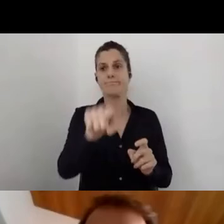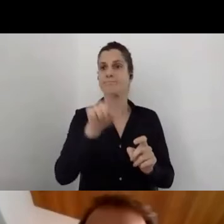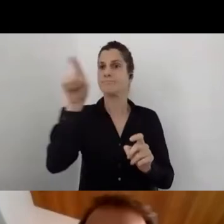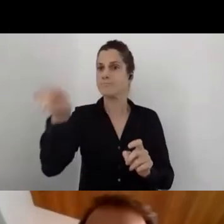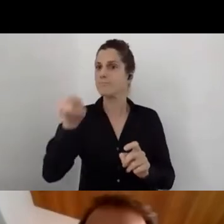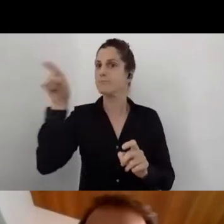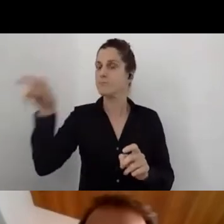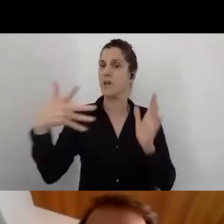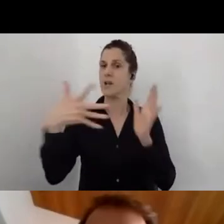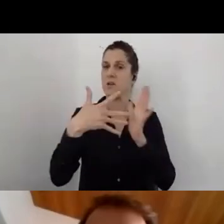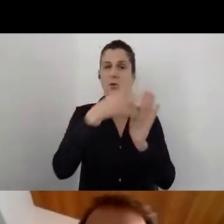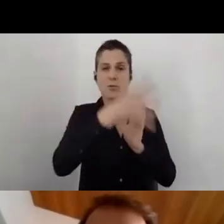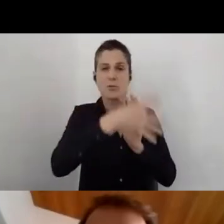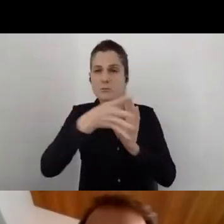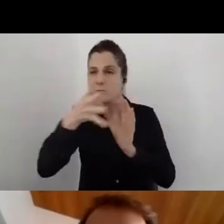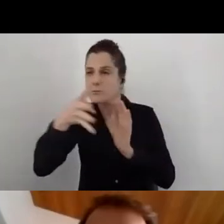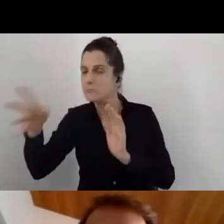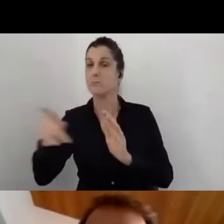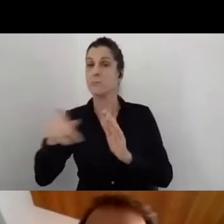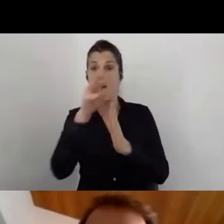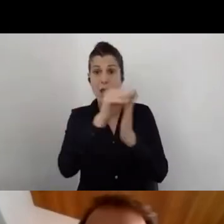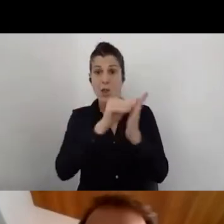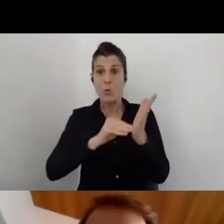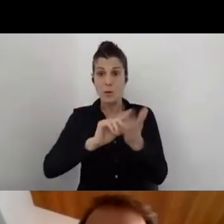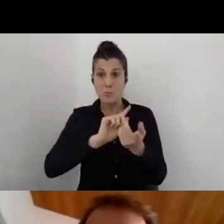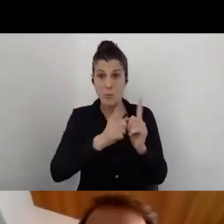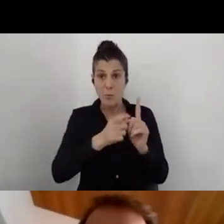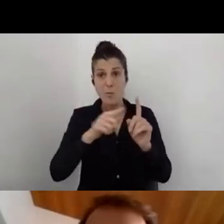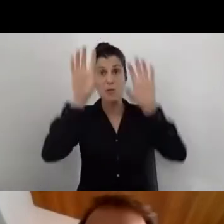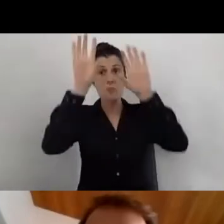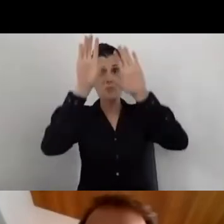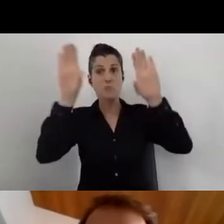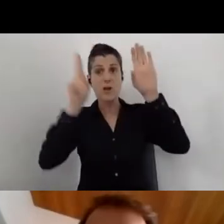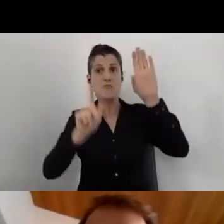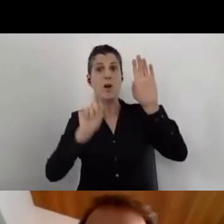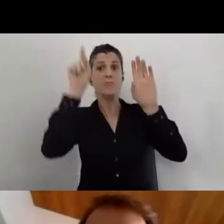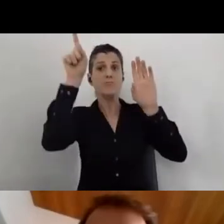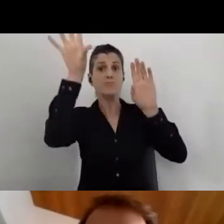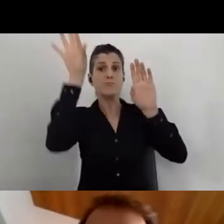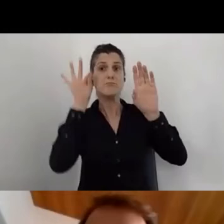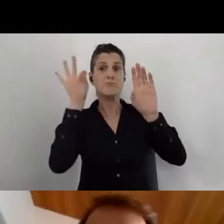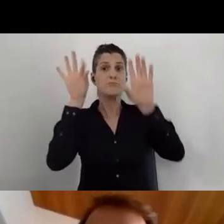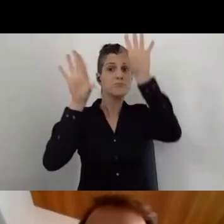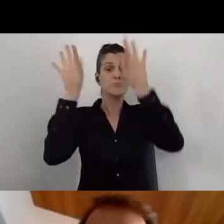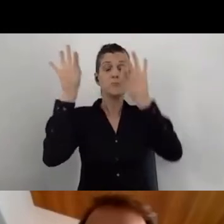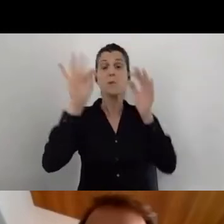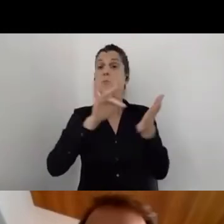all the data will be in a cloud and you can enter it from any place, or any phone, tablet,